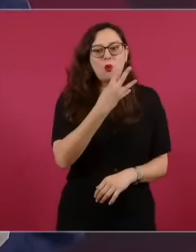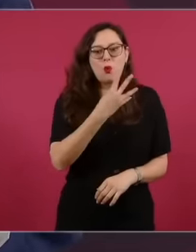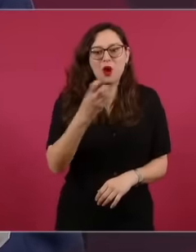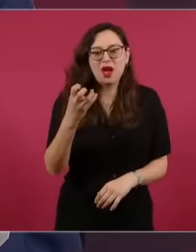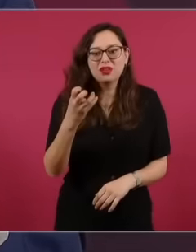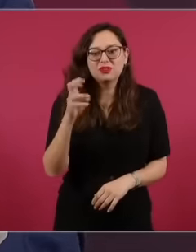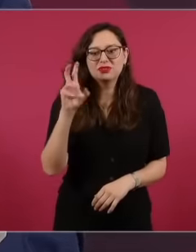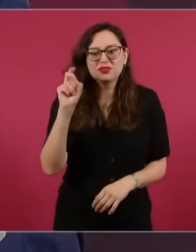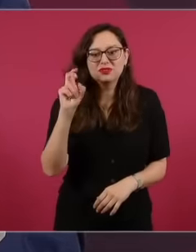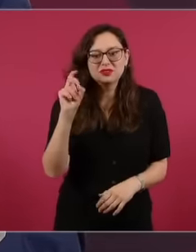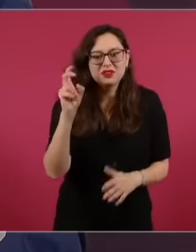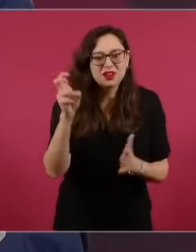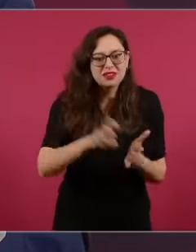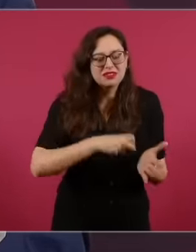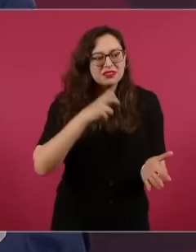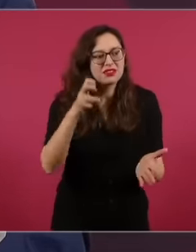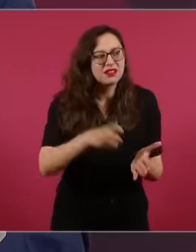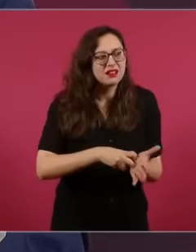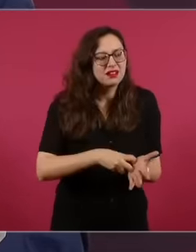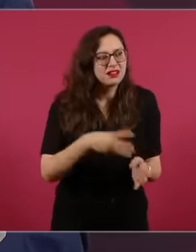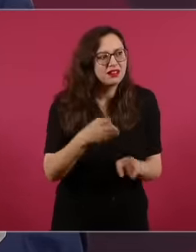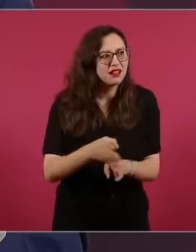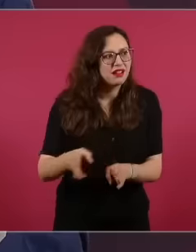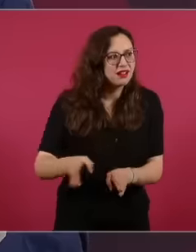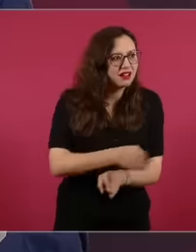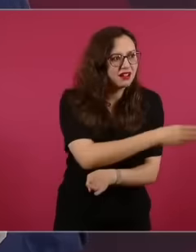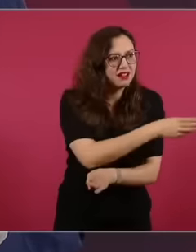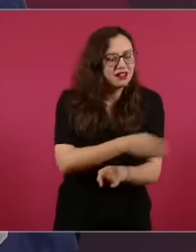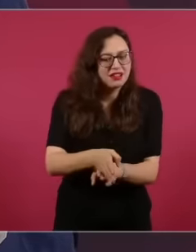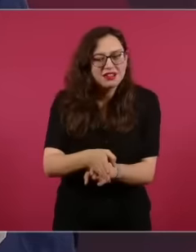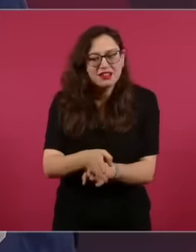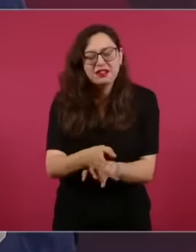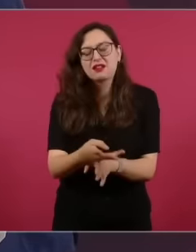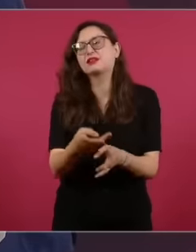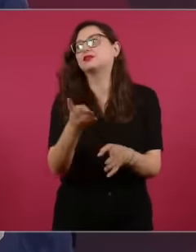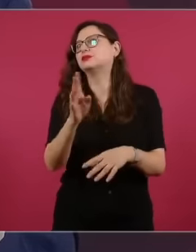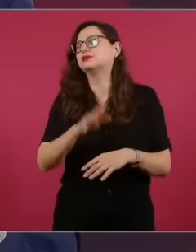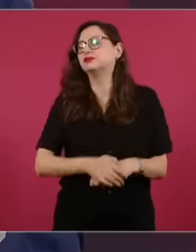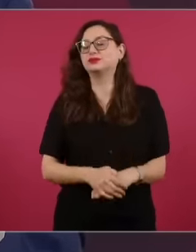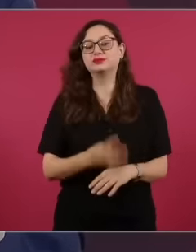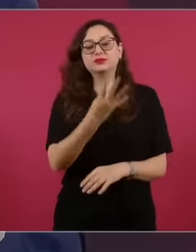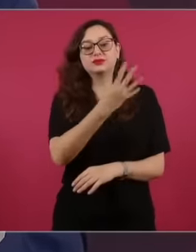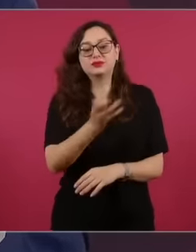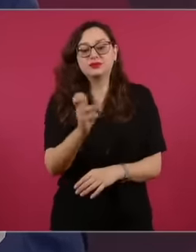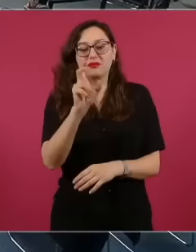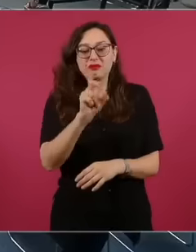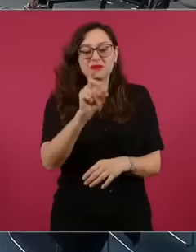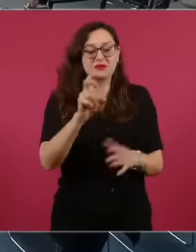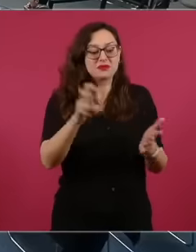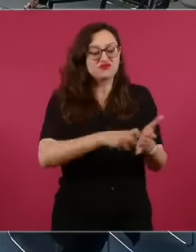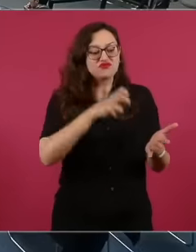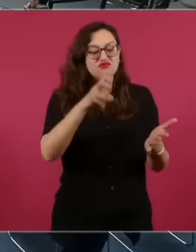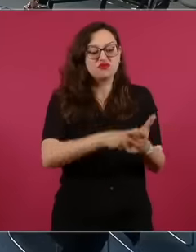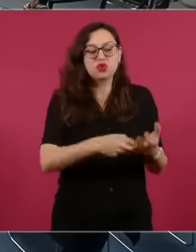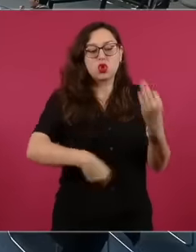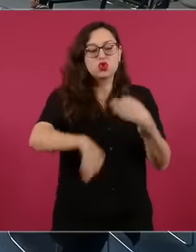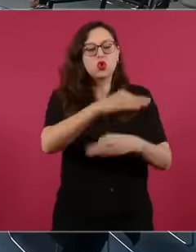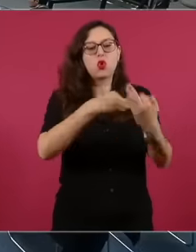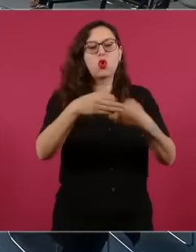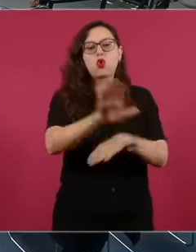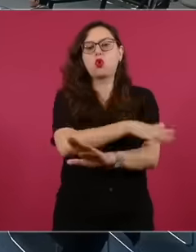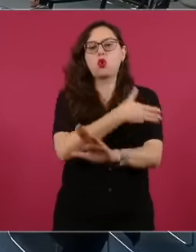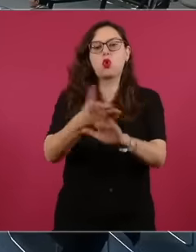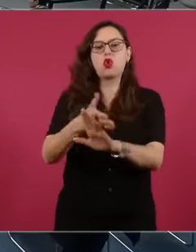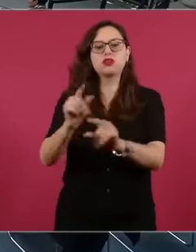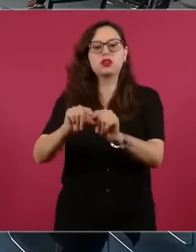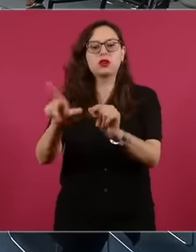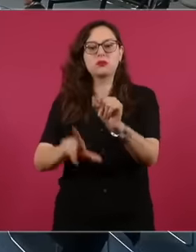I said all of them against the majority of the people There